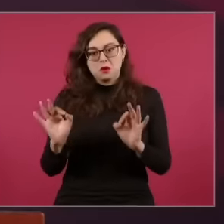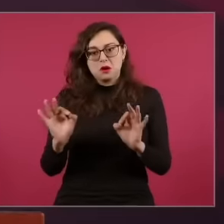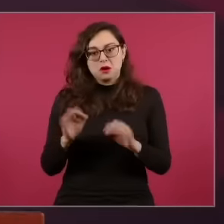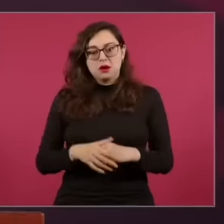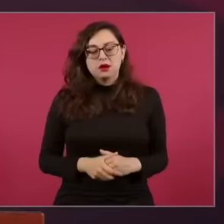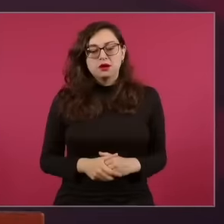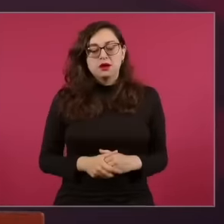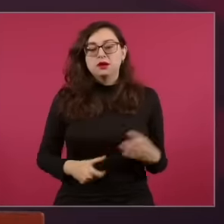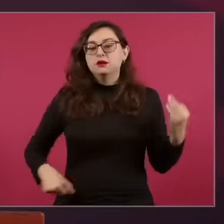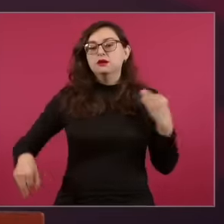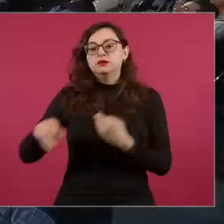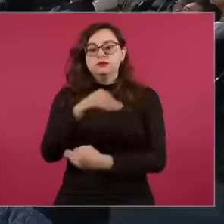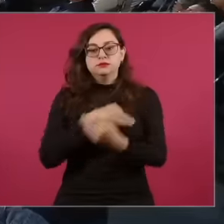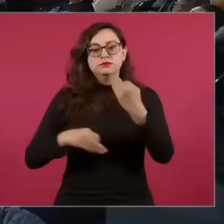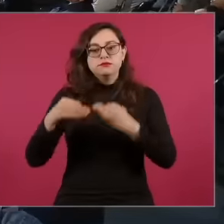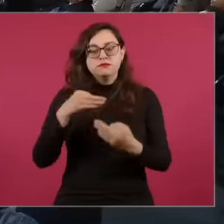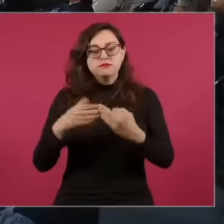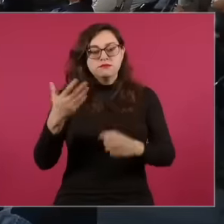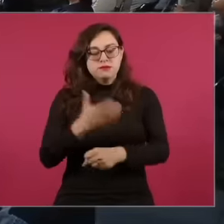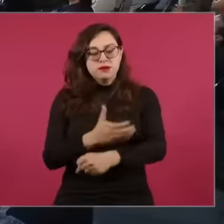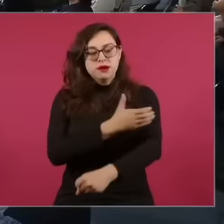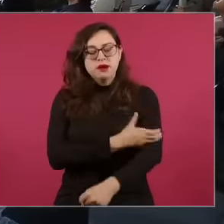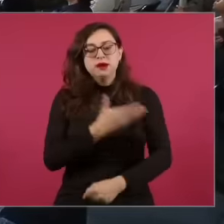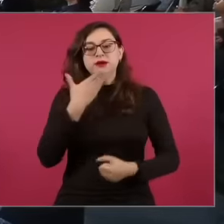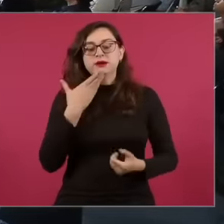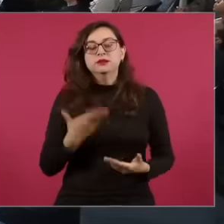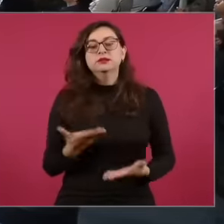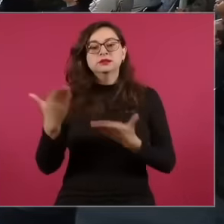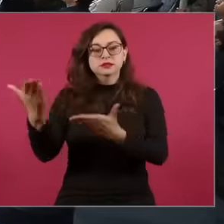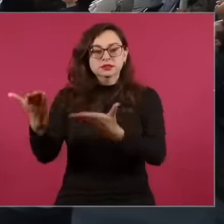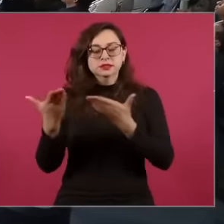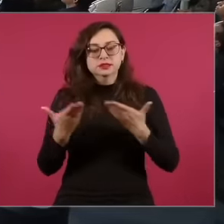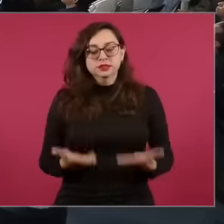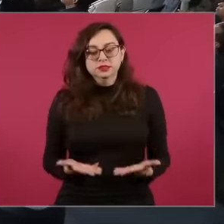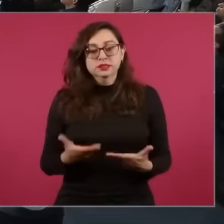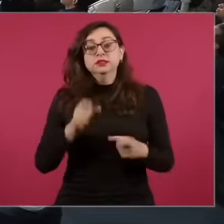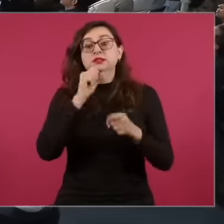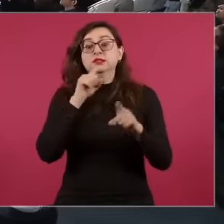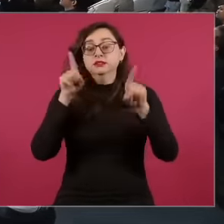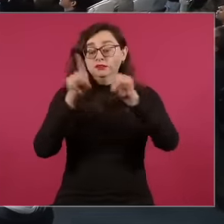all the colleagues, well, those who are here physically and those who are connected,